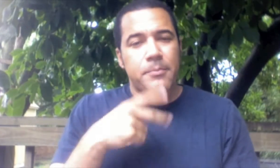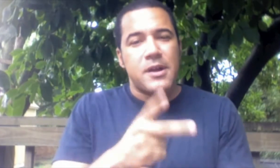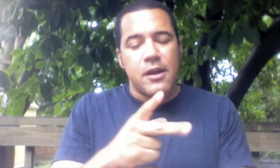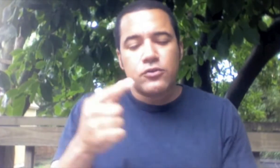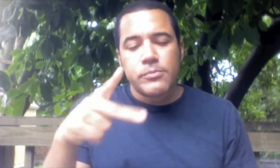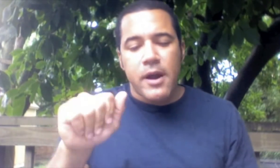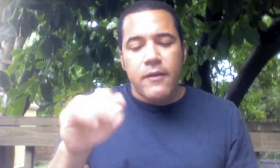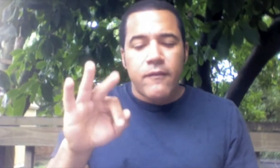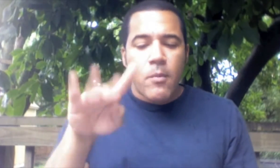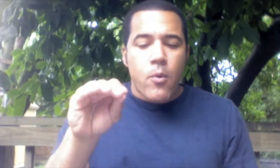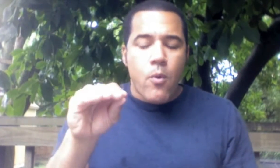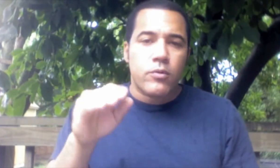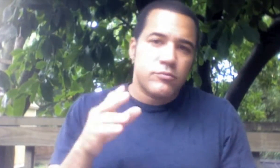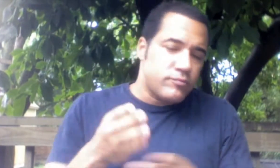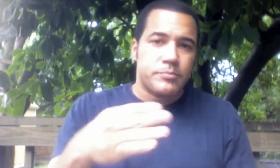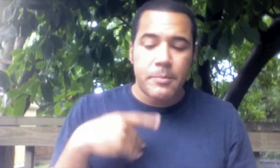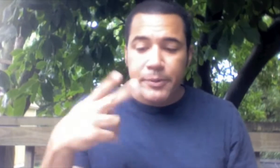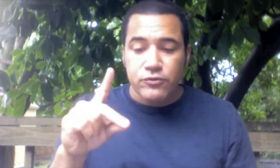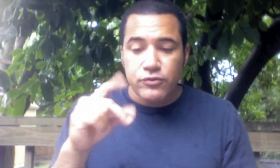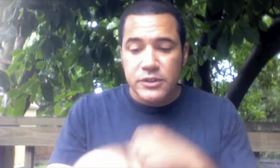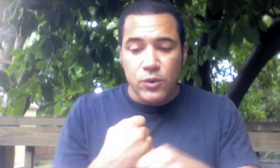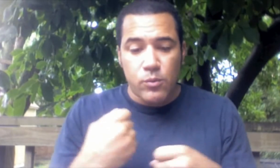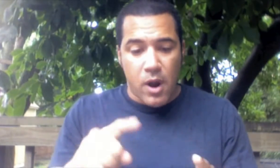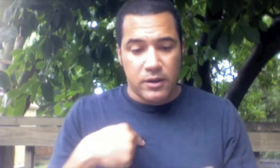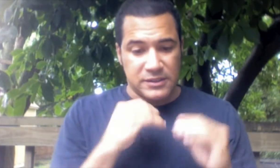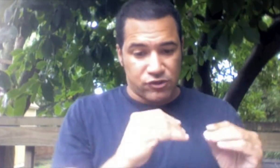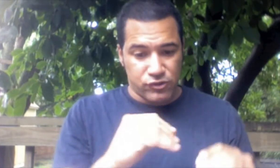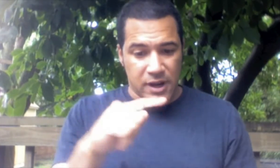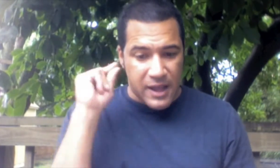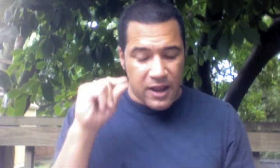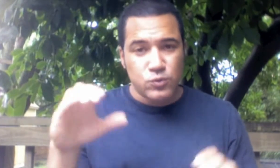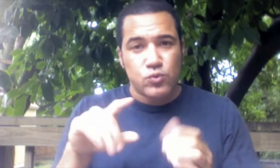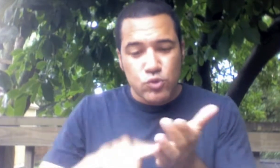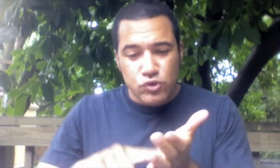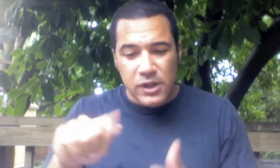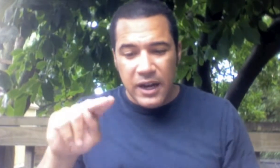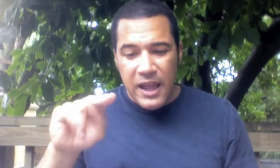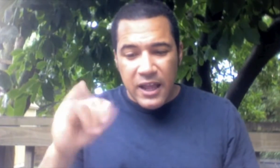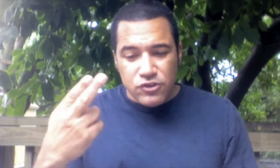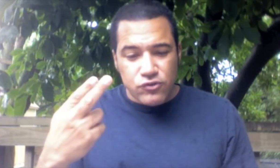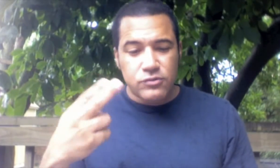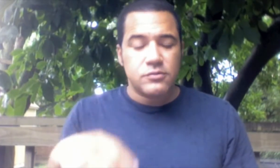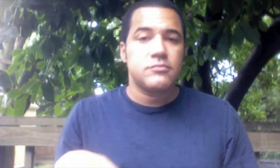I maintained a cumulative GPA of 4.0 throughout my Ph.D. years while I was teaching classes at Gallaudet and doing dissertation research at National Institutes of Health.